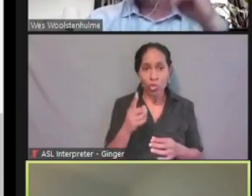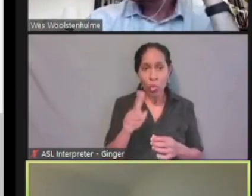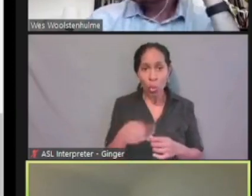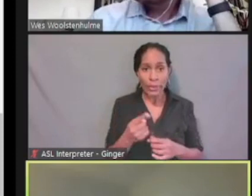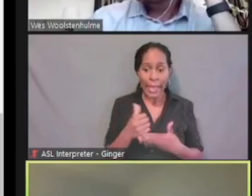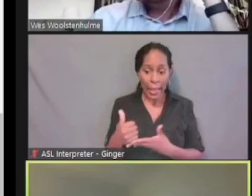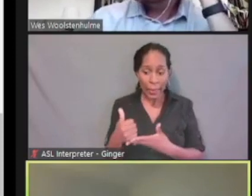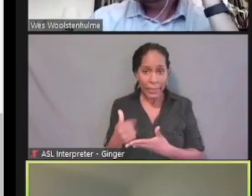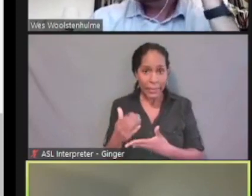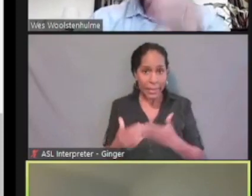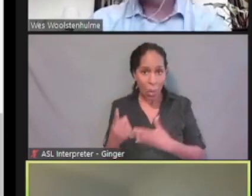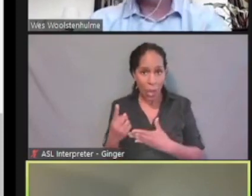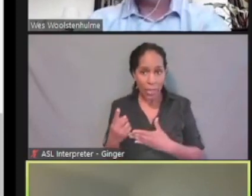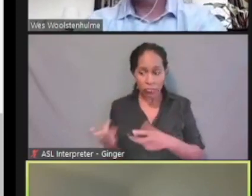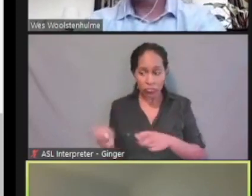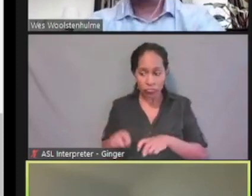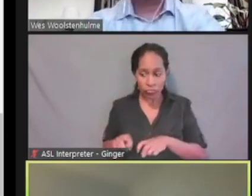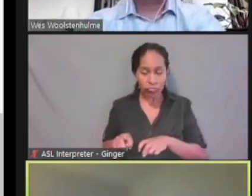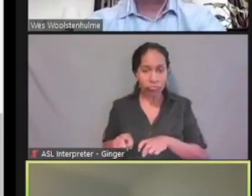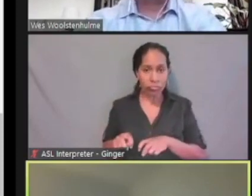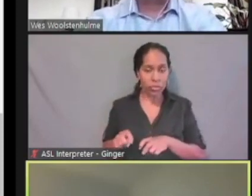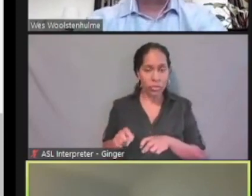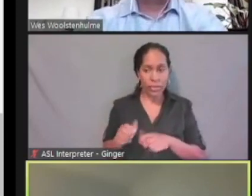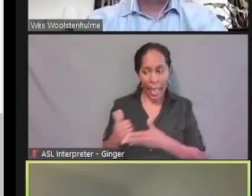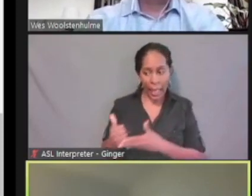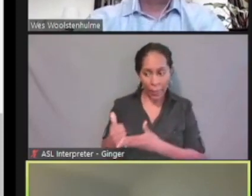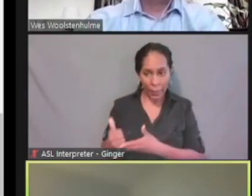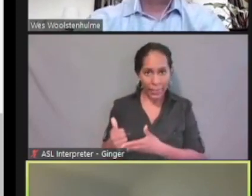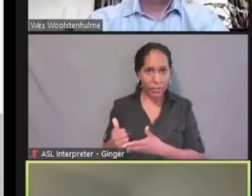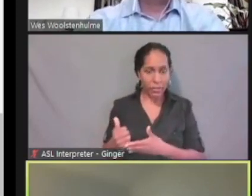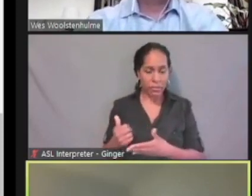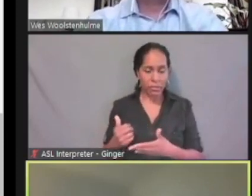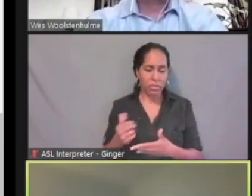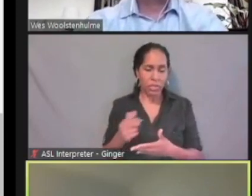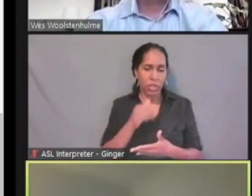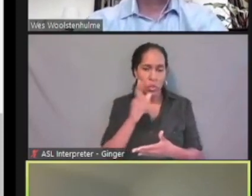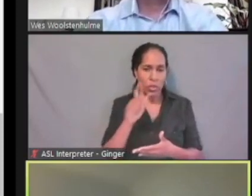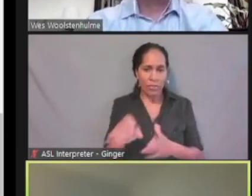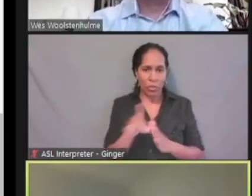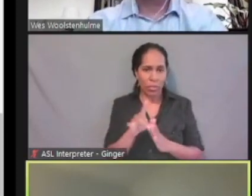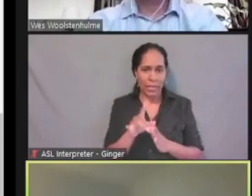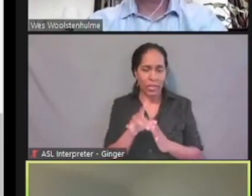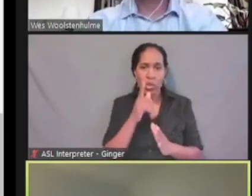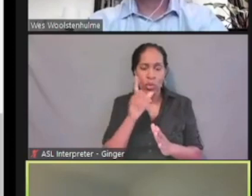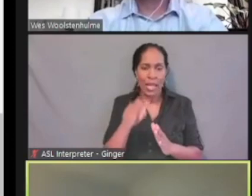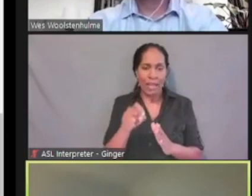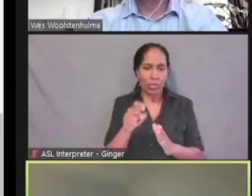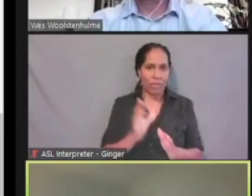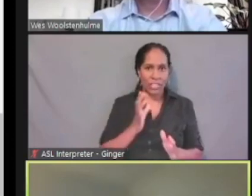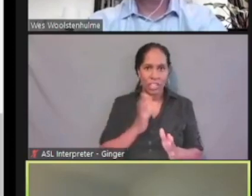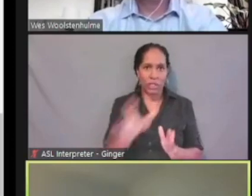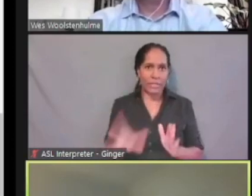or if you're just sitting with them helping them work through that, you do not have to be designated as an authorized representative.